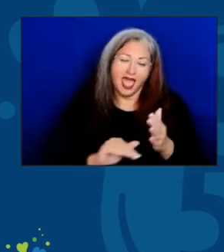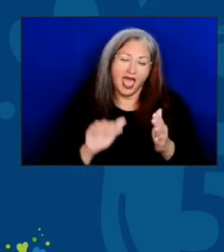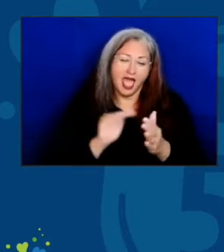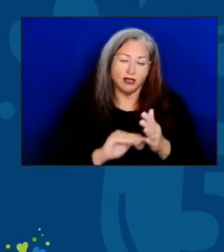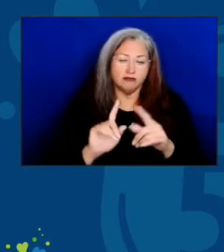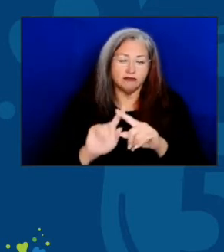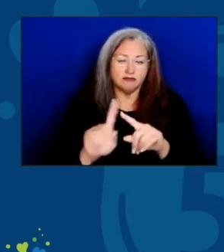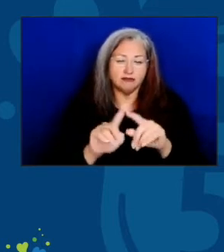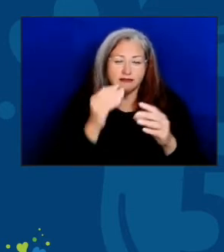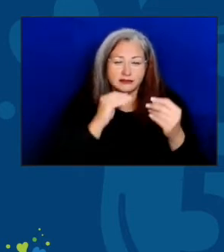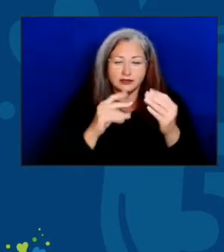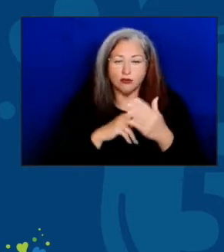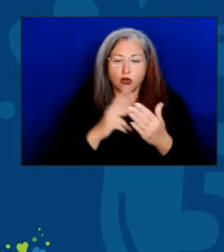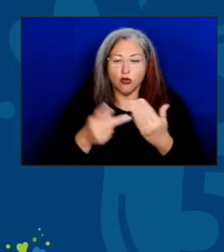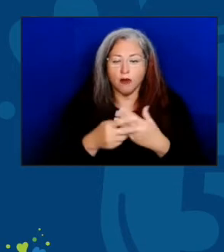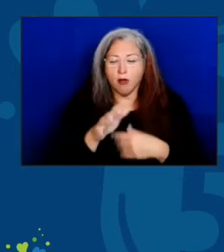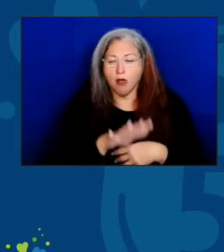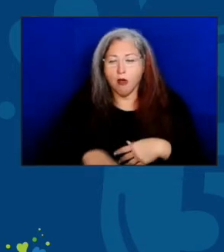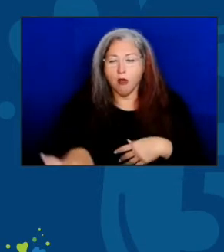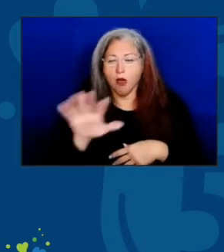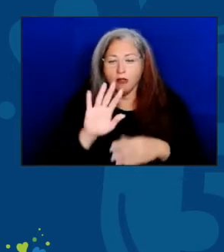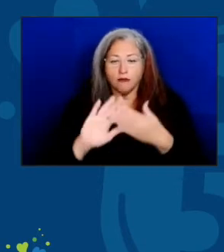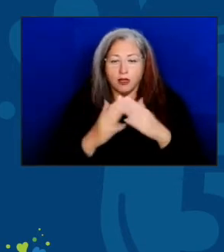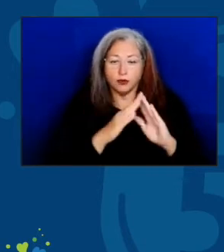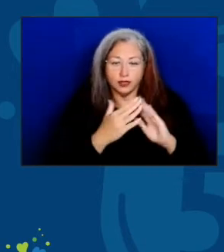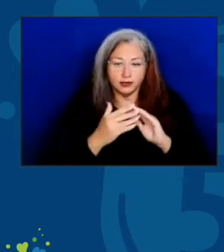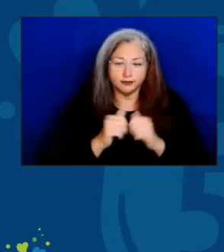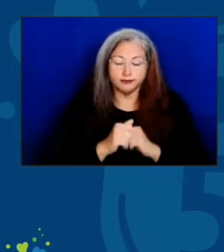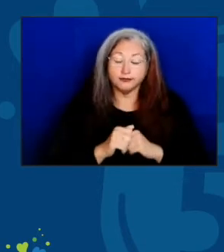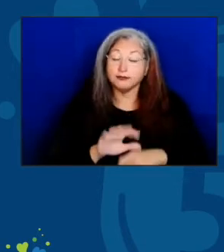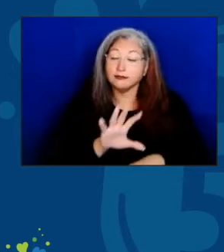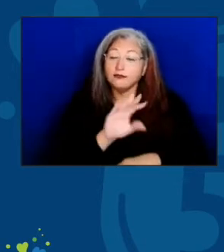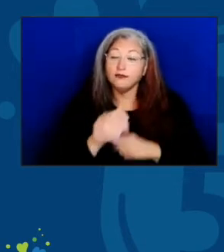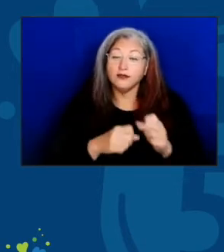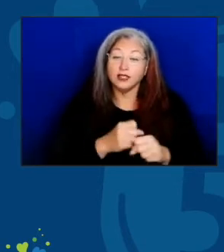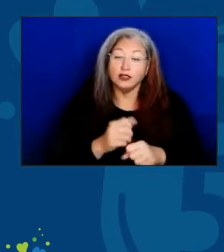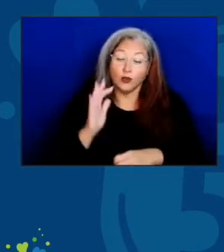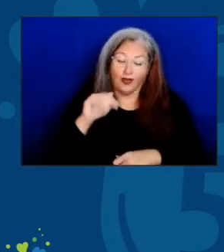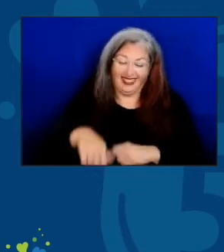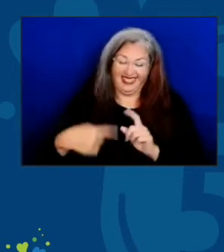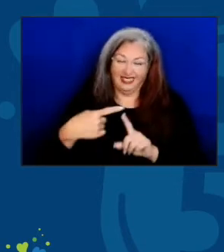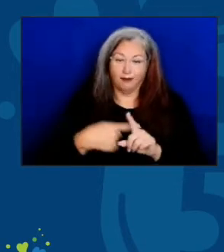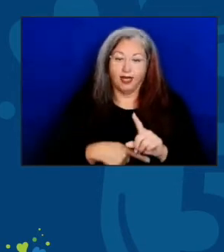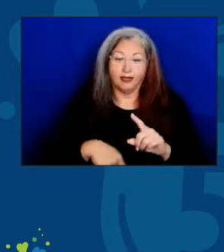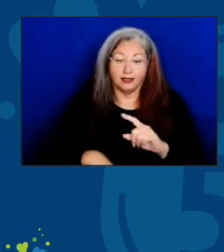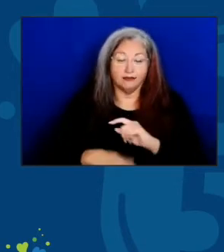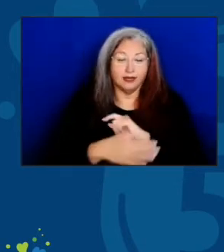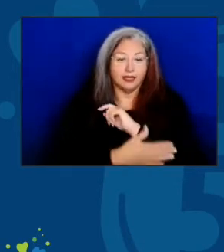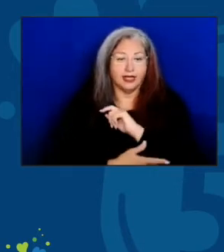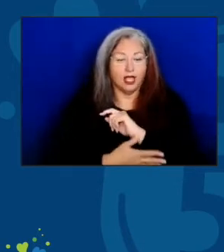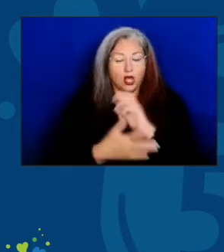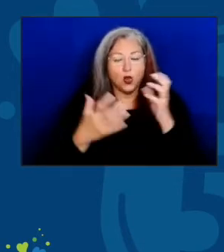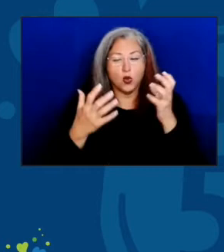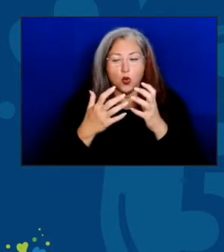spread across our communities. Fifty years ago this month, our country took a major step forward